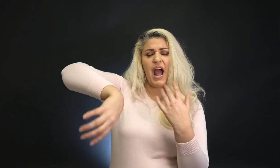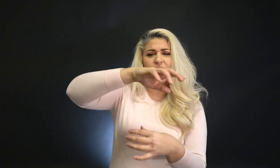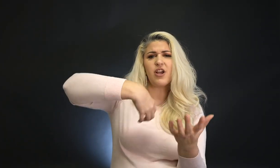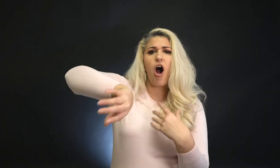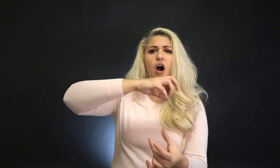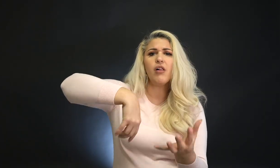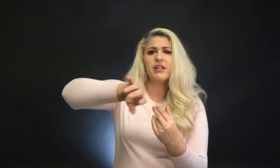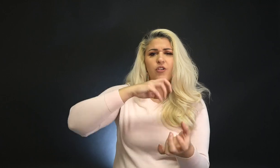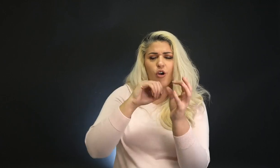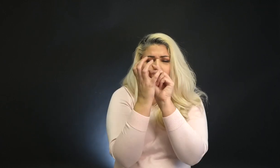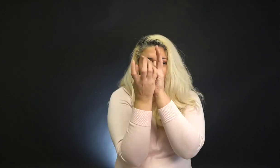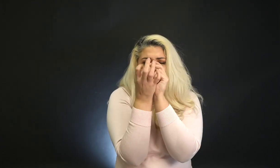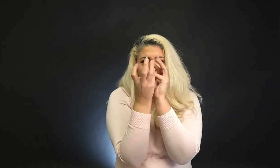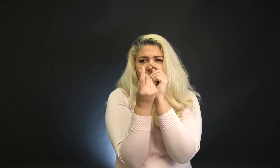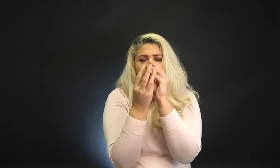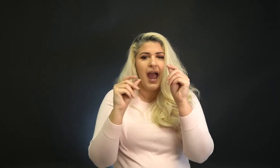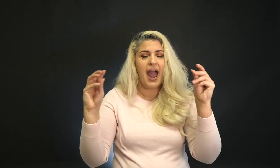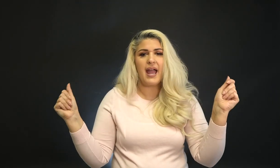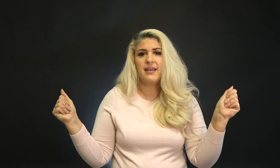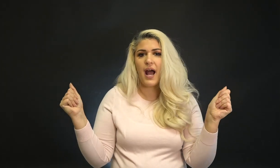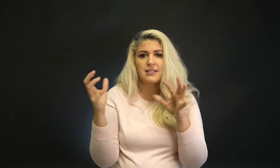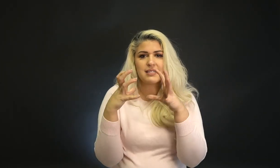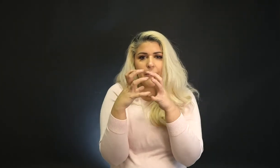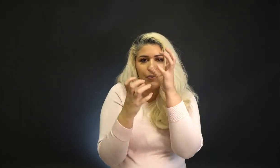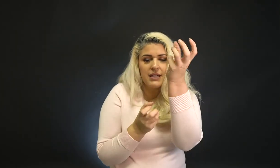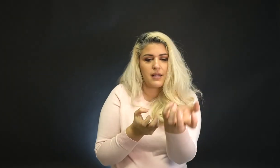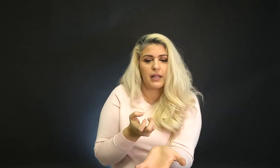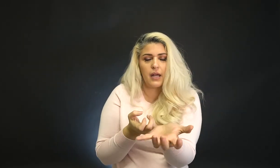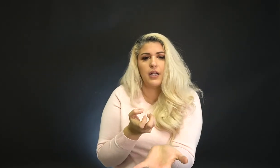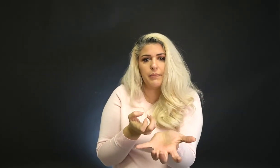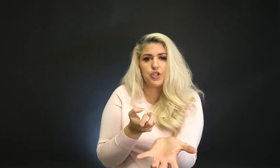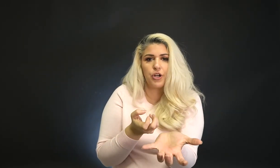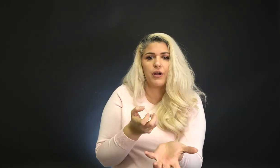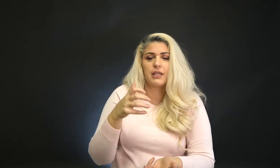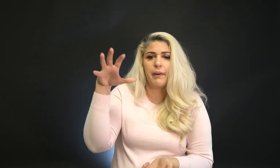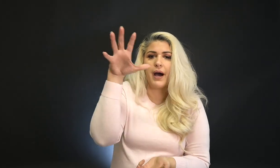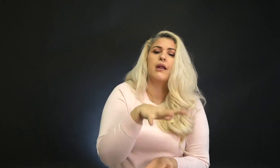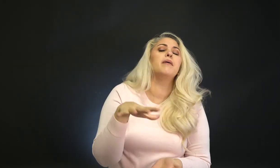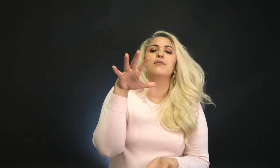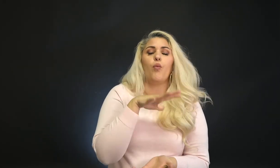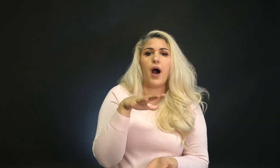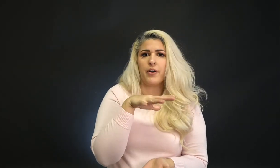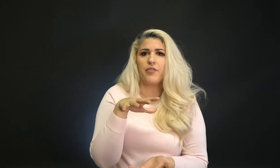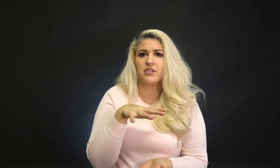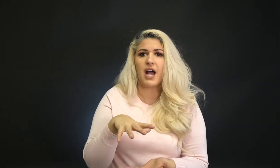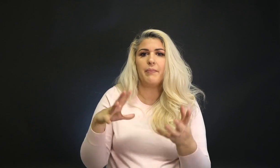Now it's all incorporated and not separate. It's not like a clump of sugar at the bottom and the water at the top.